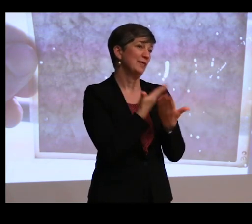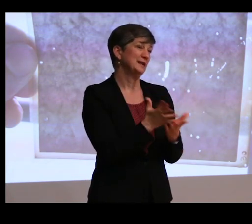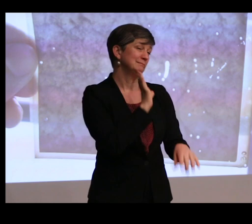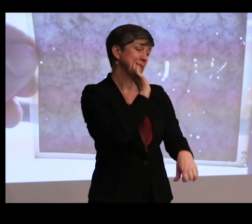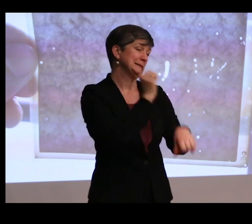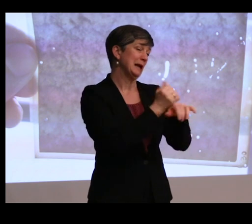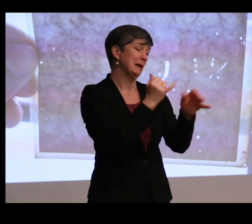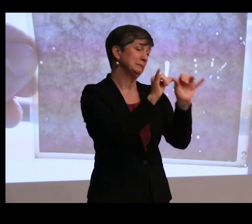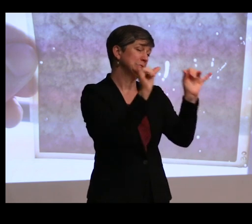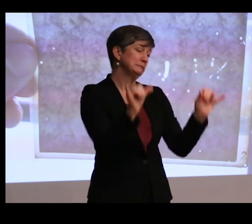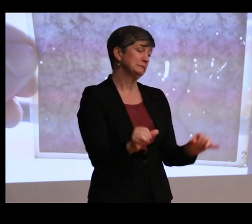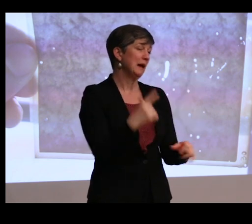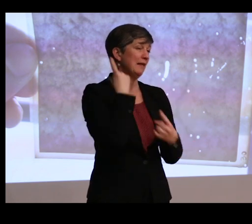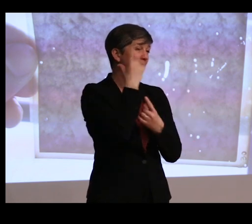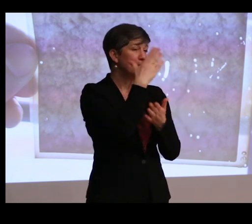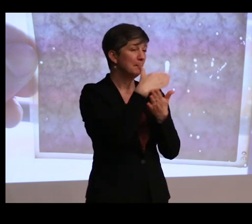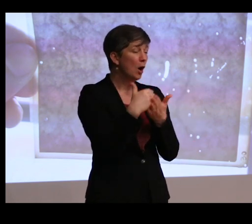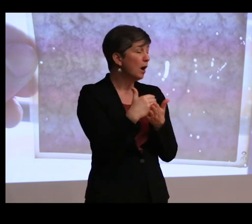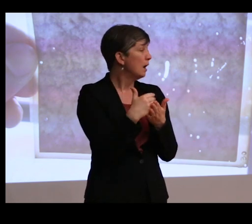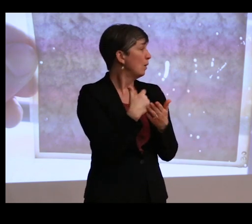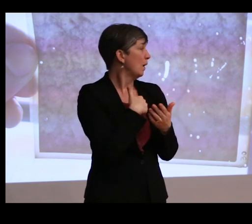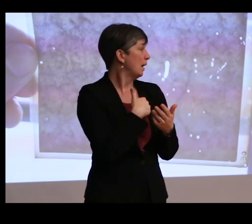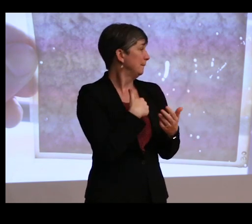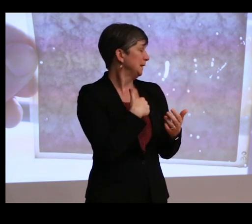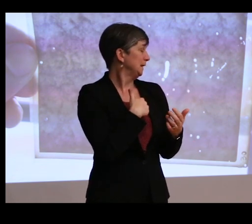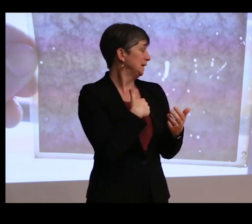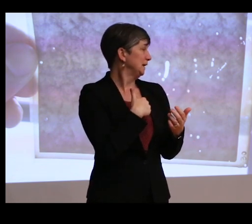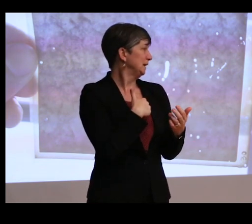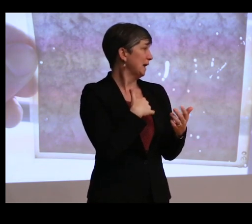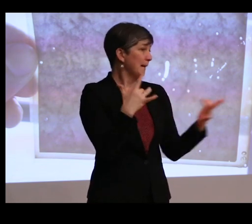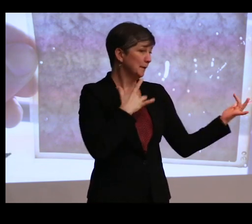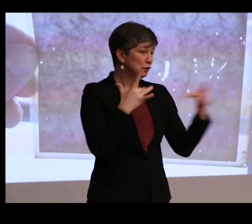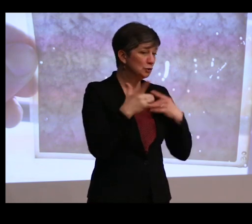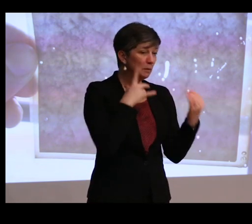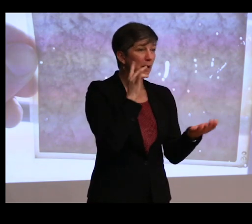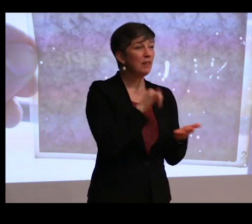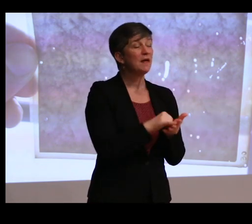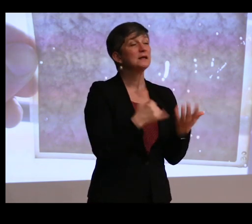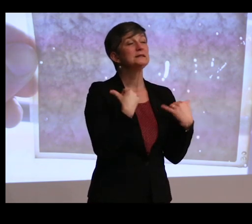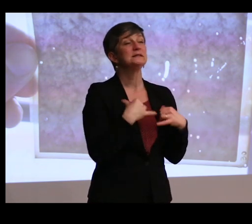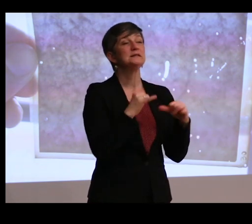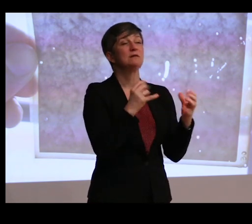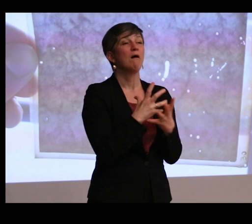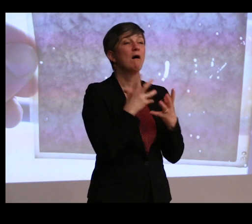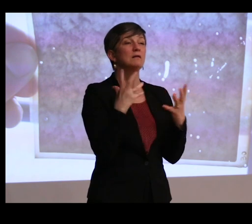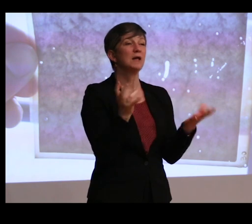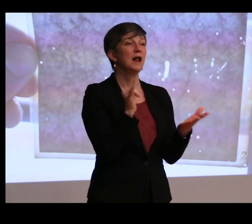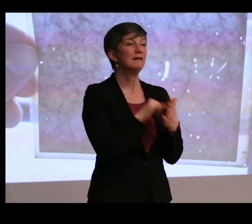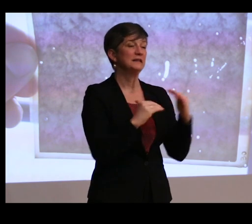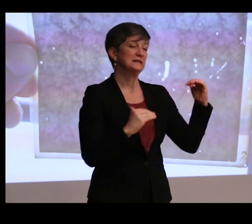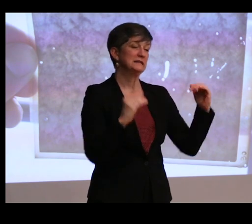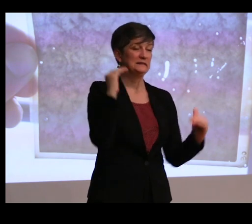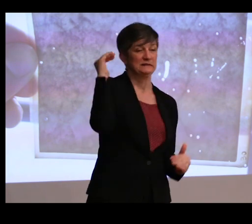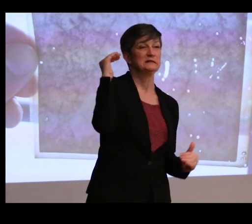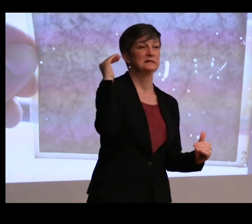And I think part of what I'm very concerned about is that there's still very much this imbalance of power, right?